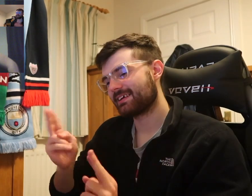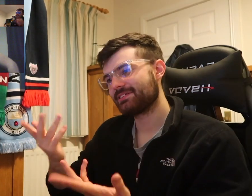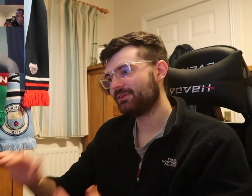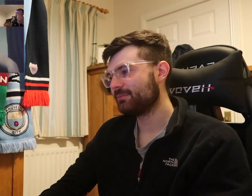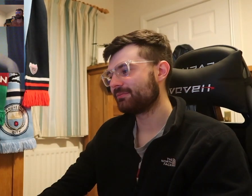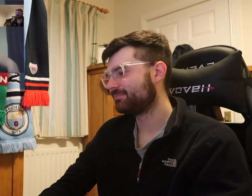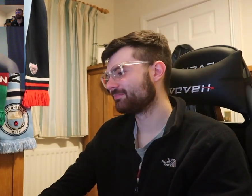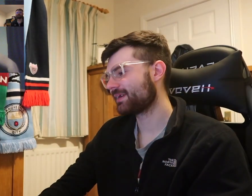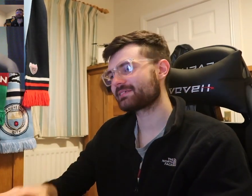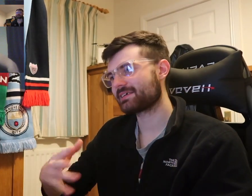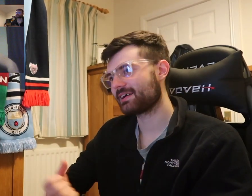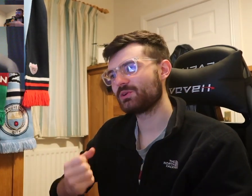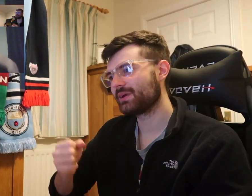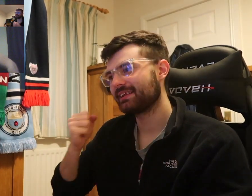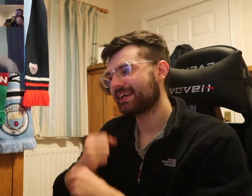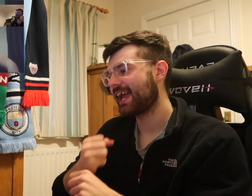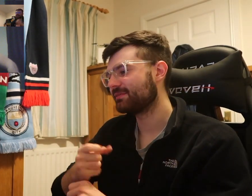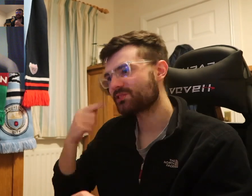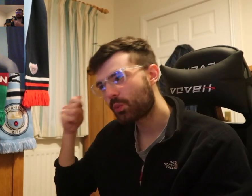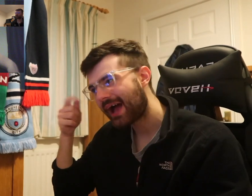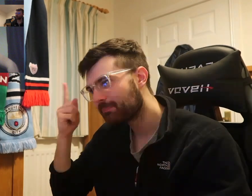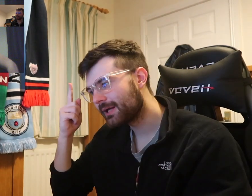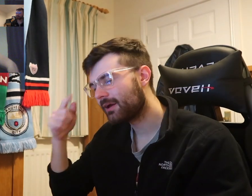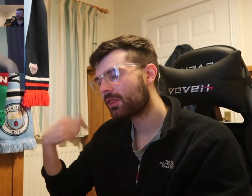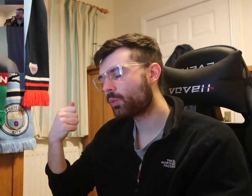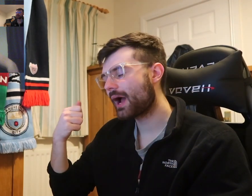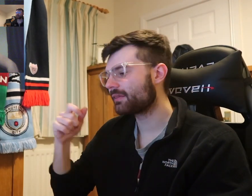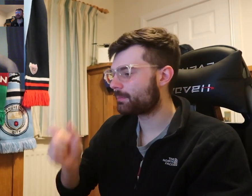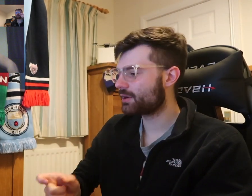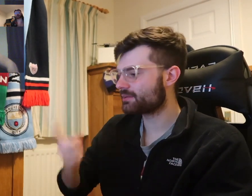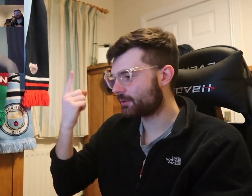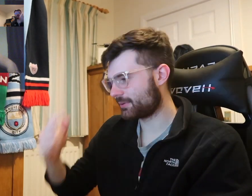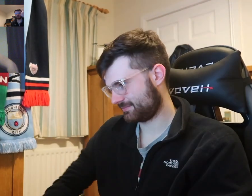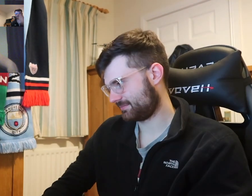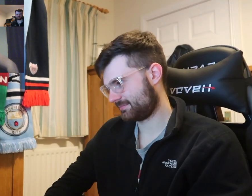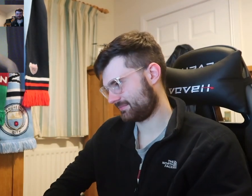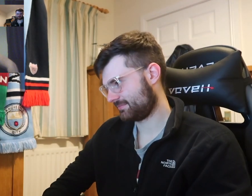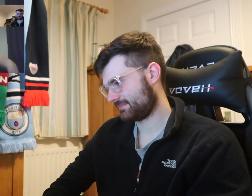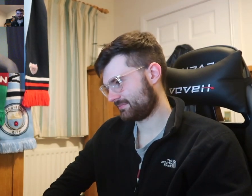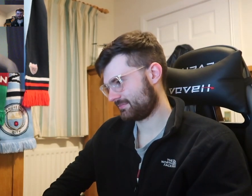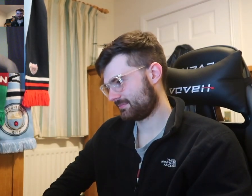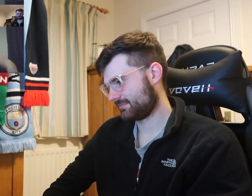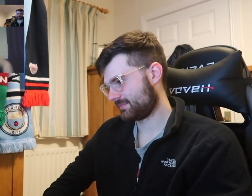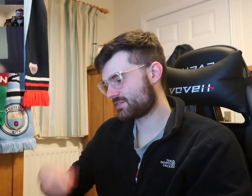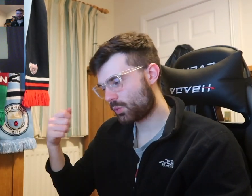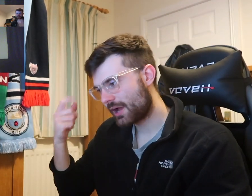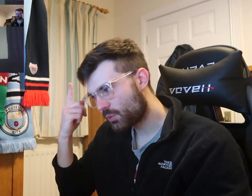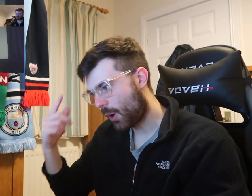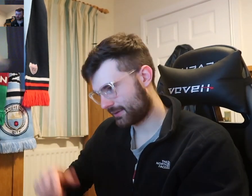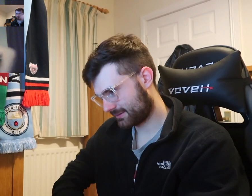Thomas: that's normal , that's how you win the game Thomas: It's to wind the person up Rhys: thats why you cheated! Thomas: it's to wind you up